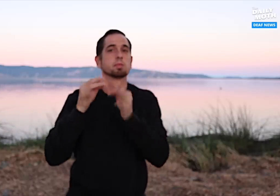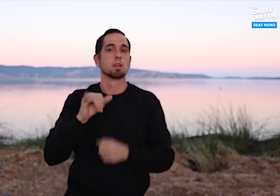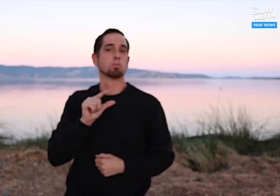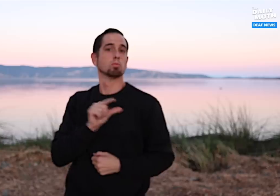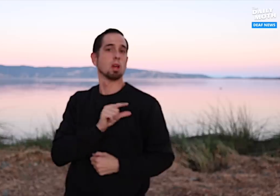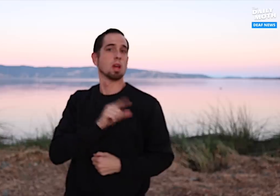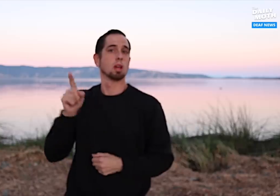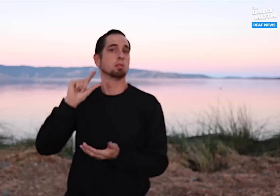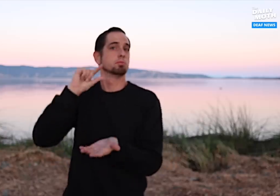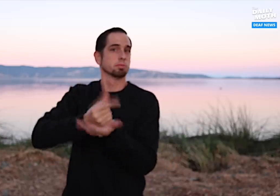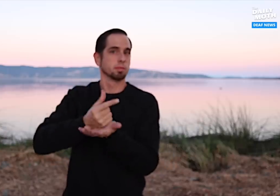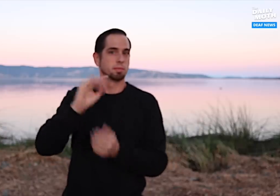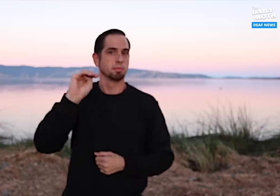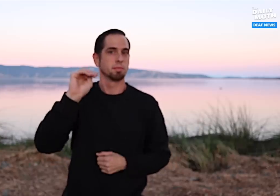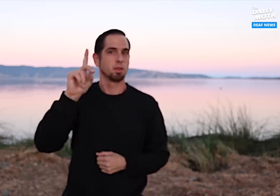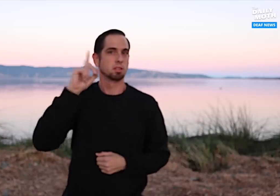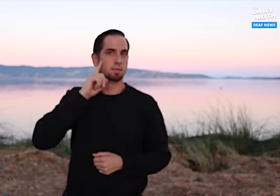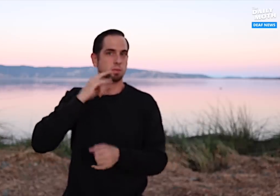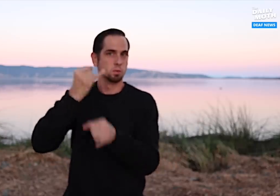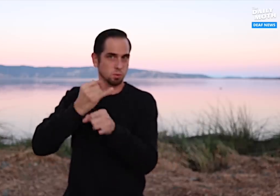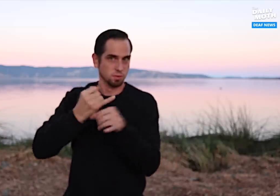Grant graduated from the Maryland School for the Deaf